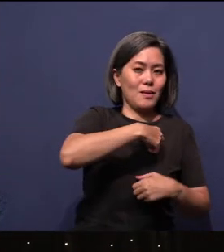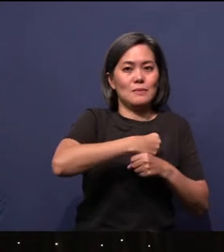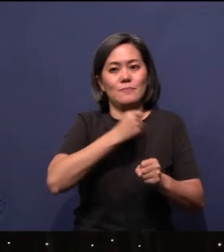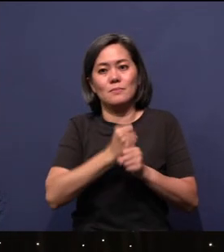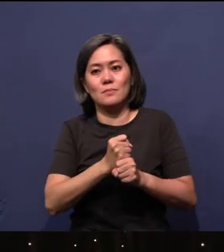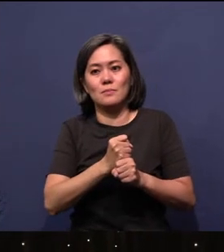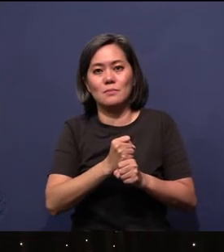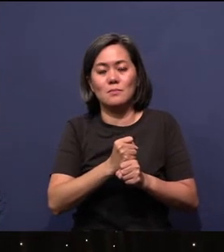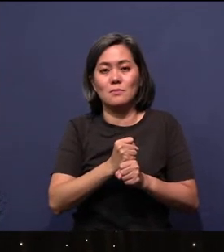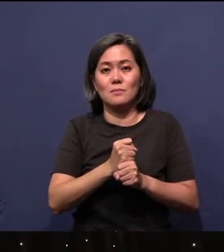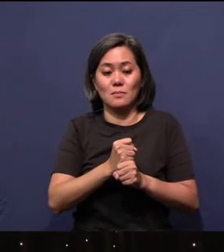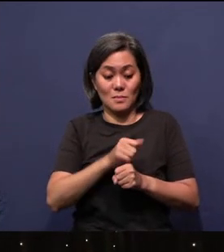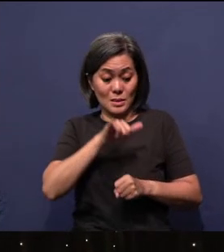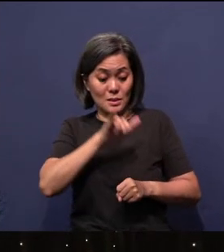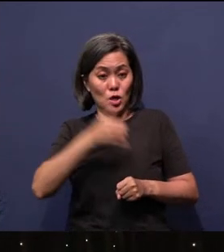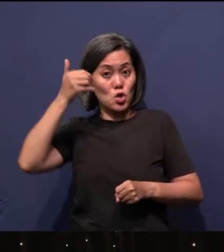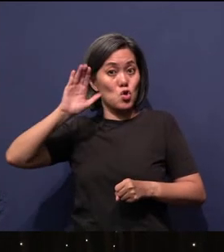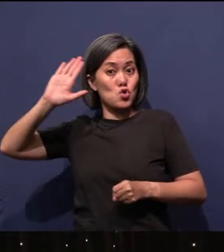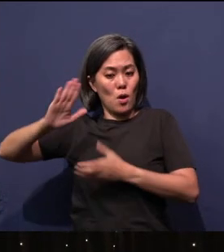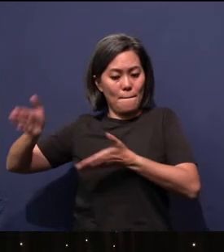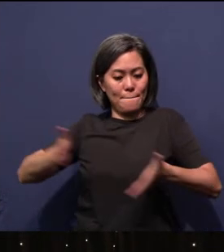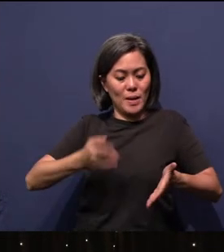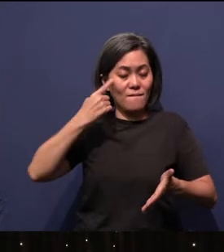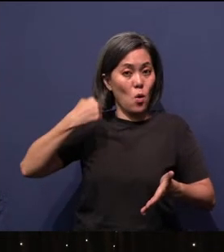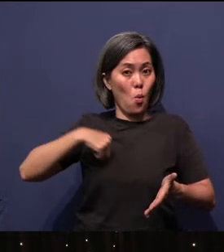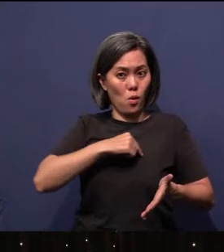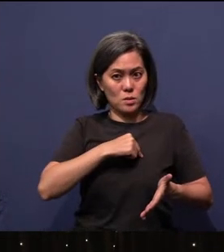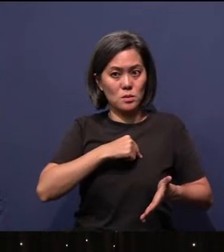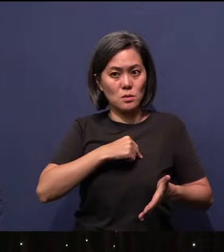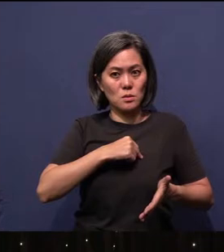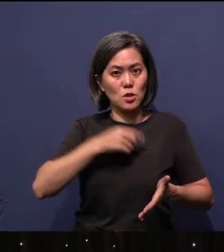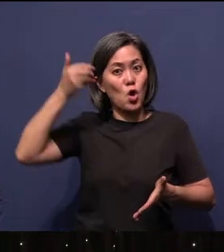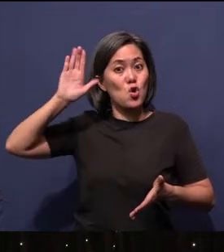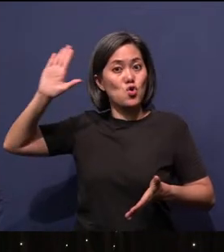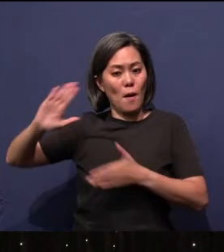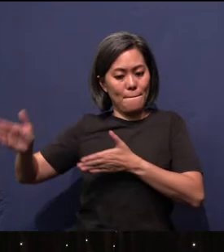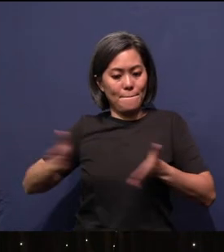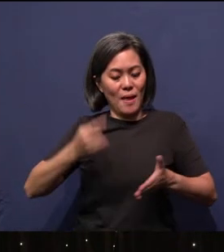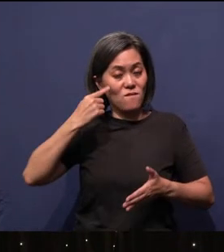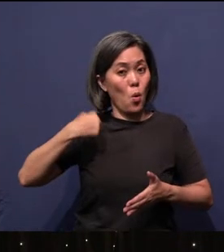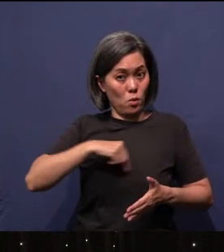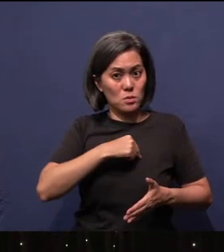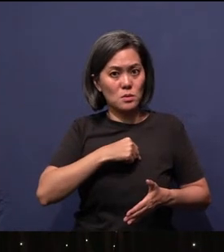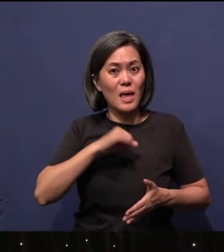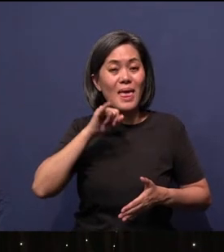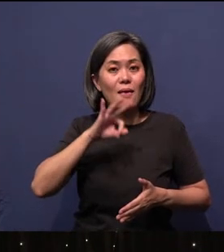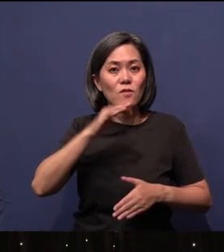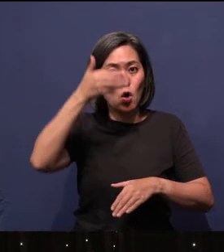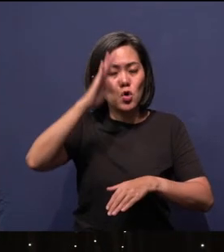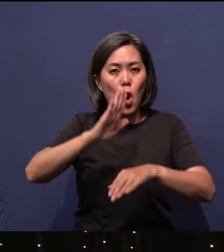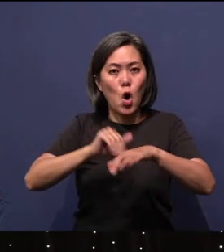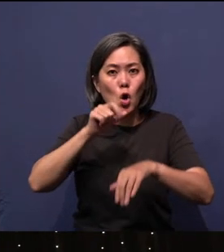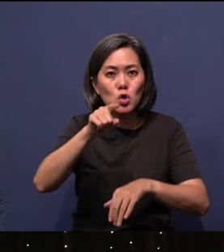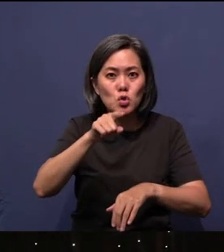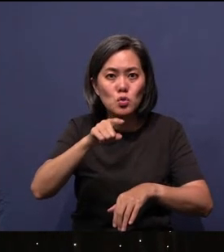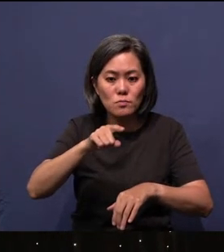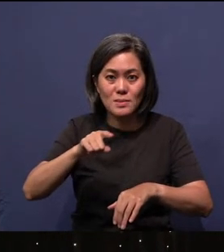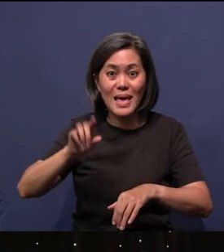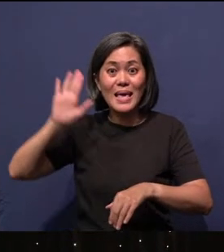God's plan for us. This is God's plan for us. If God called you, if God shaped you with His own hands,